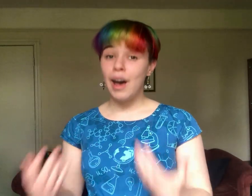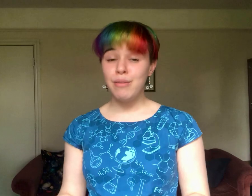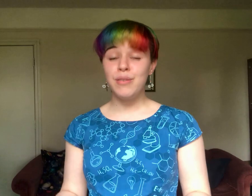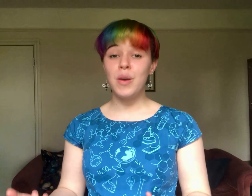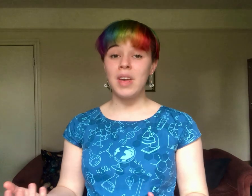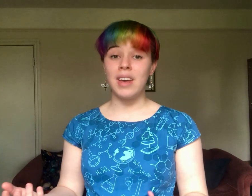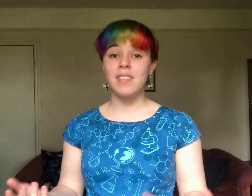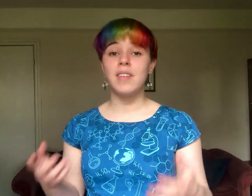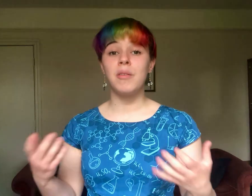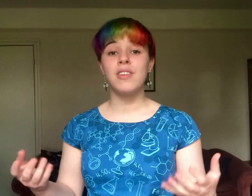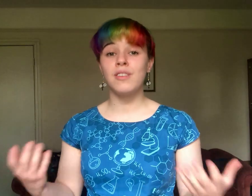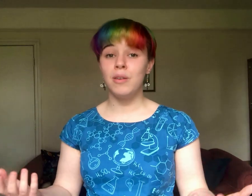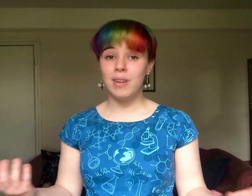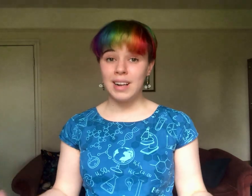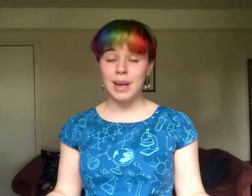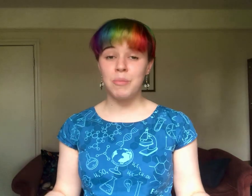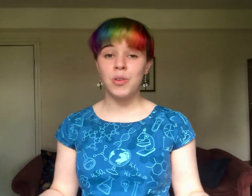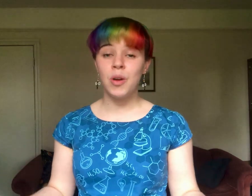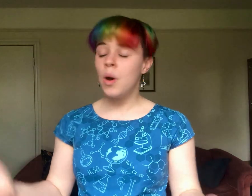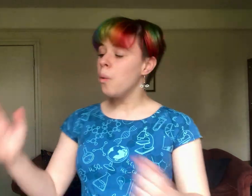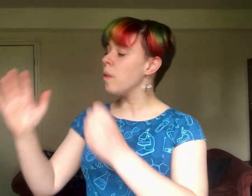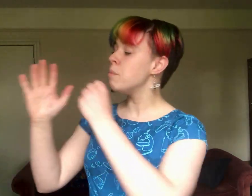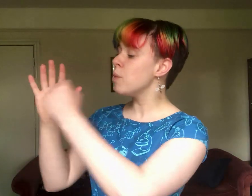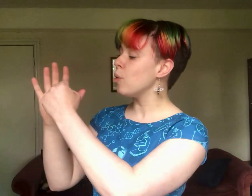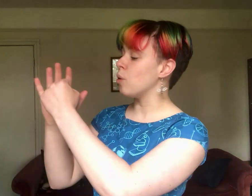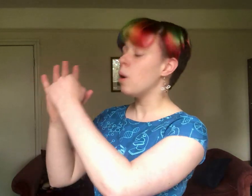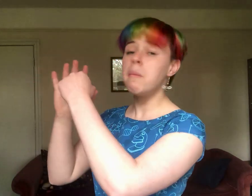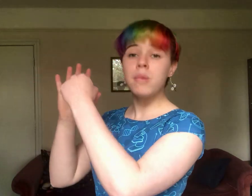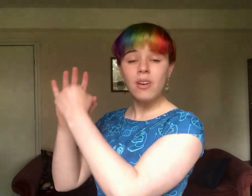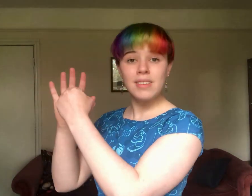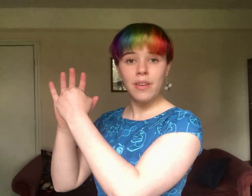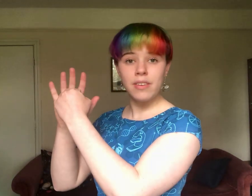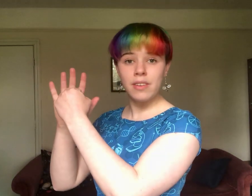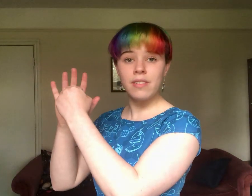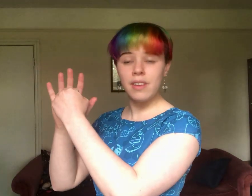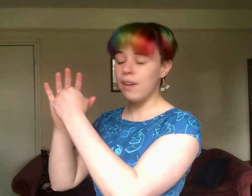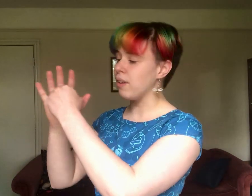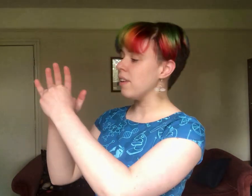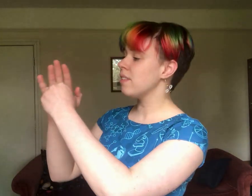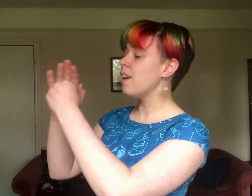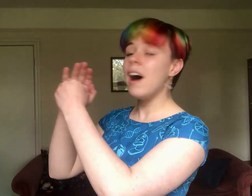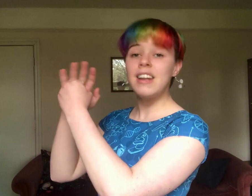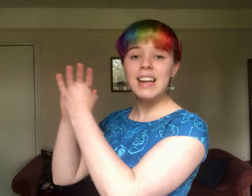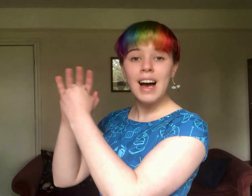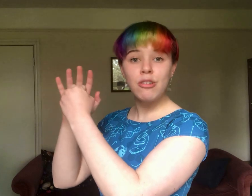Every few years there is a solar eclipse, where the moon blocks out the sun's surface and allows